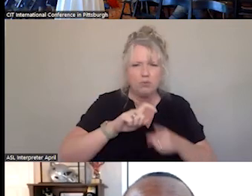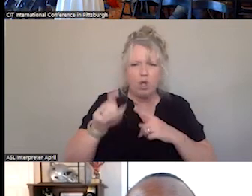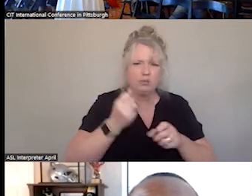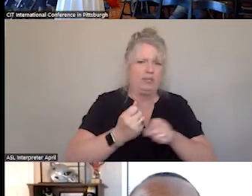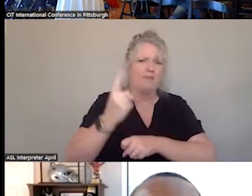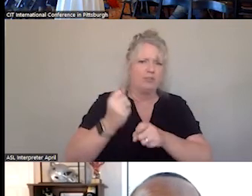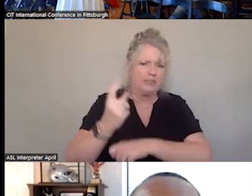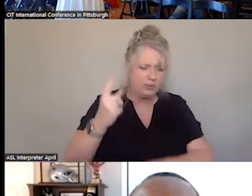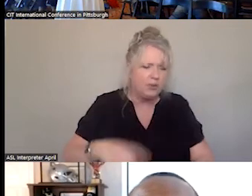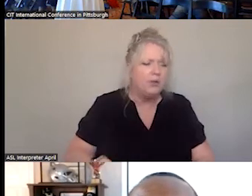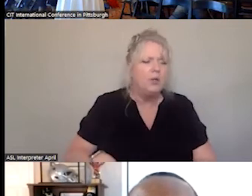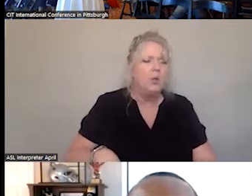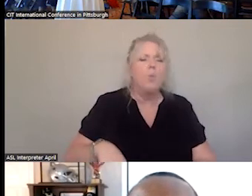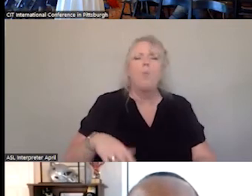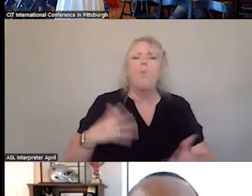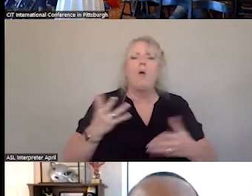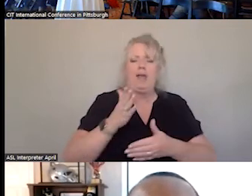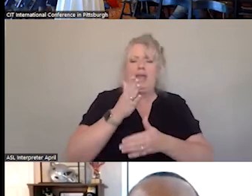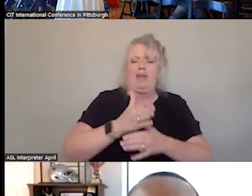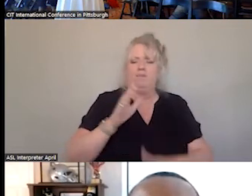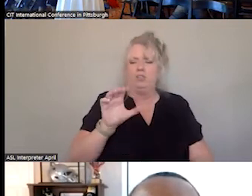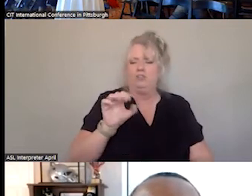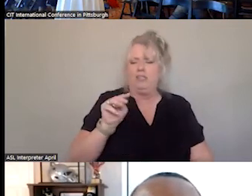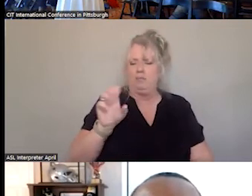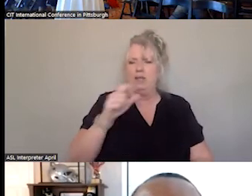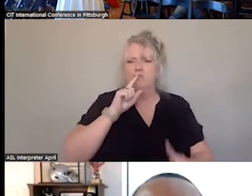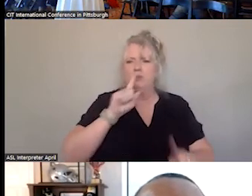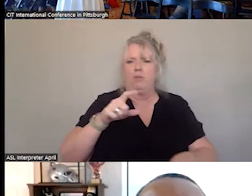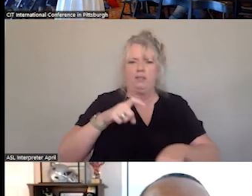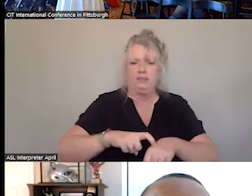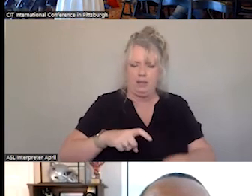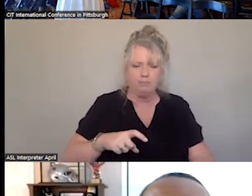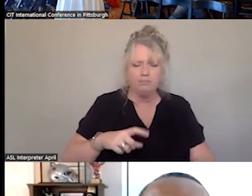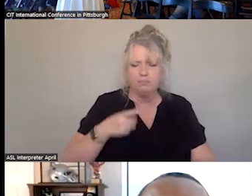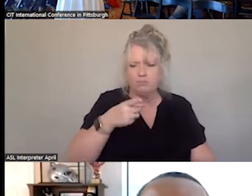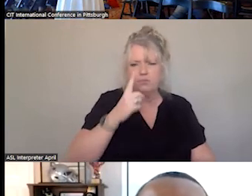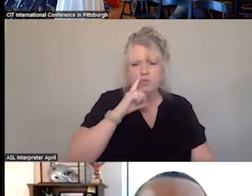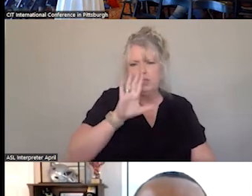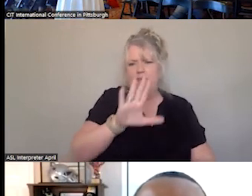THE QUESTION IS WHAT WAS THE AVERAGE EMS RESPONSE TIME TO THE SCENE OF EMERGENCY IN THE ARTICLE?